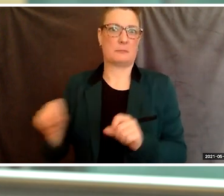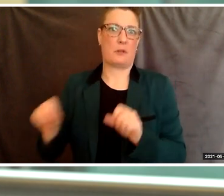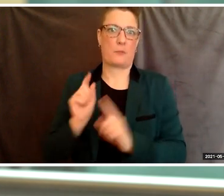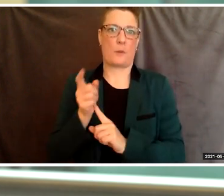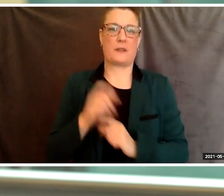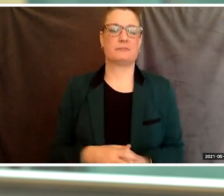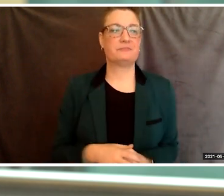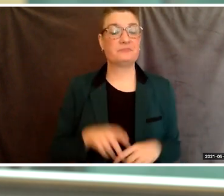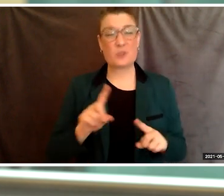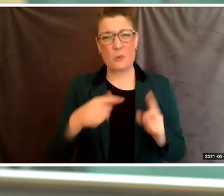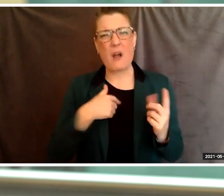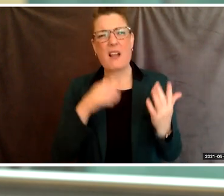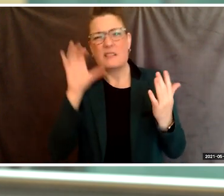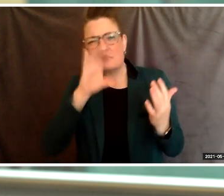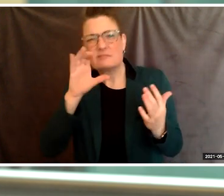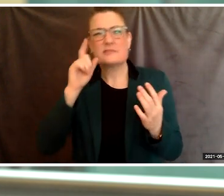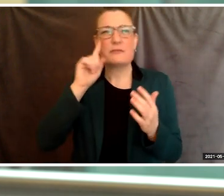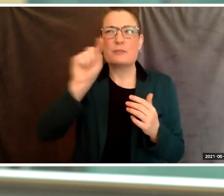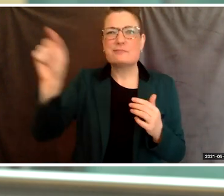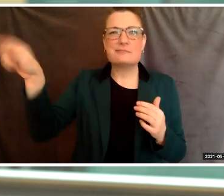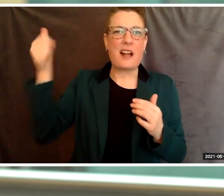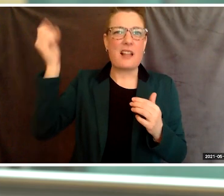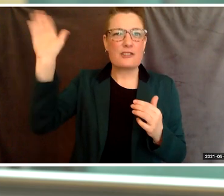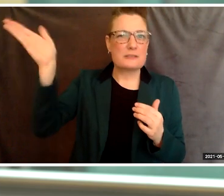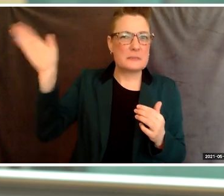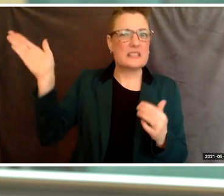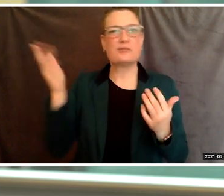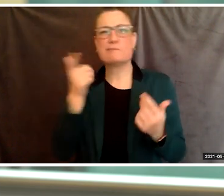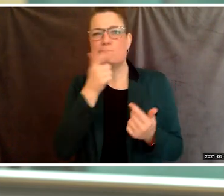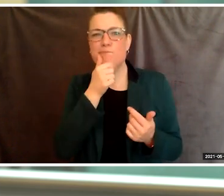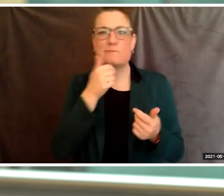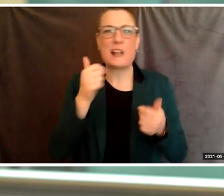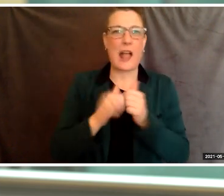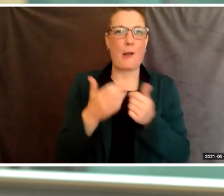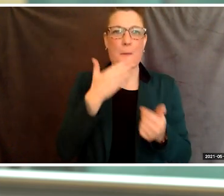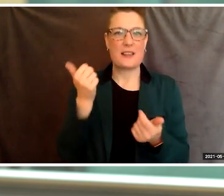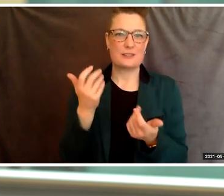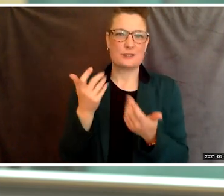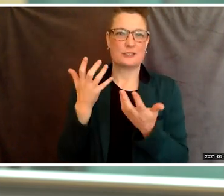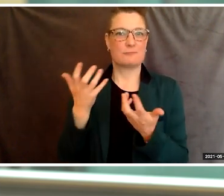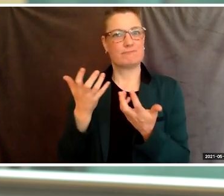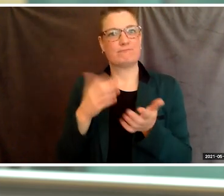for the best way I could appropriately represent myself and all of you, I heard another disabled graduate speech,